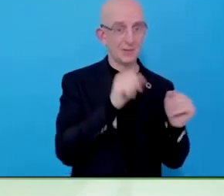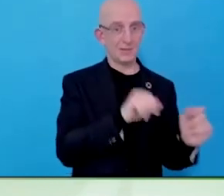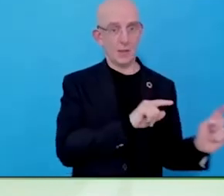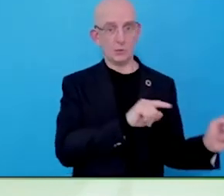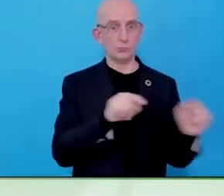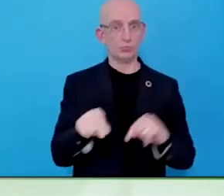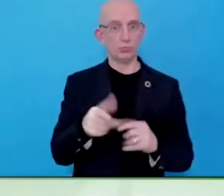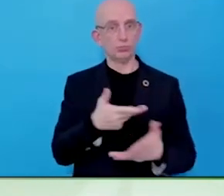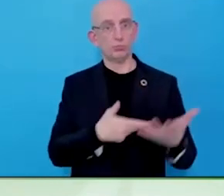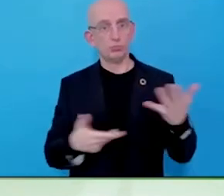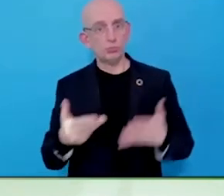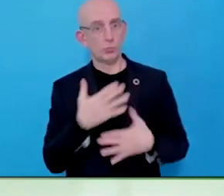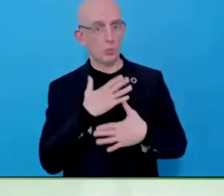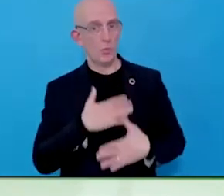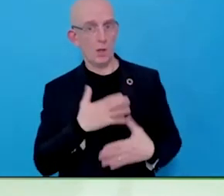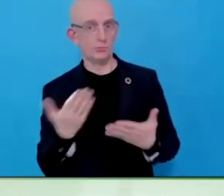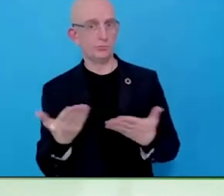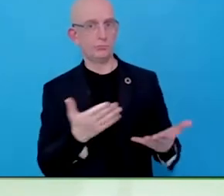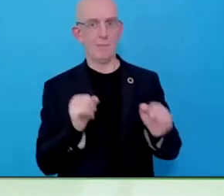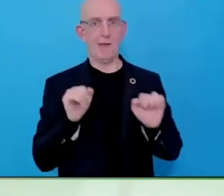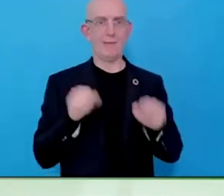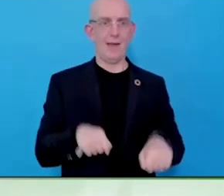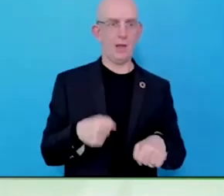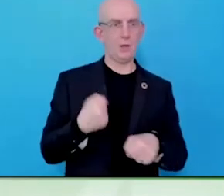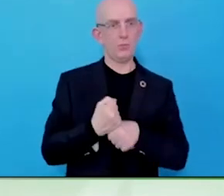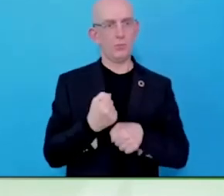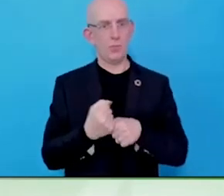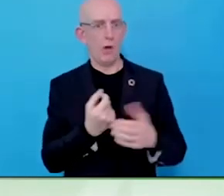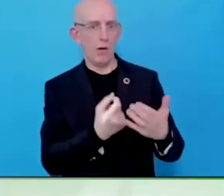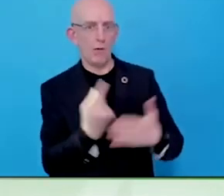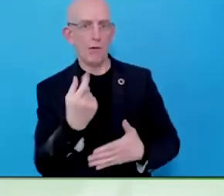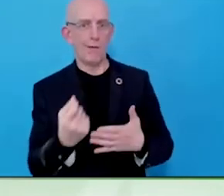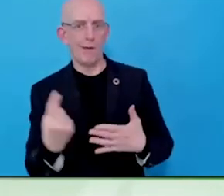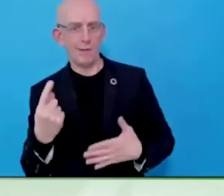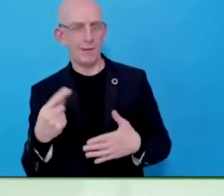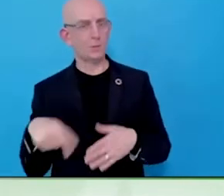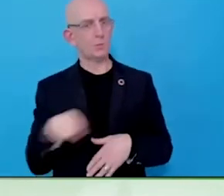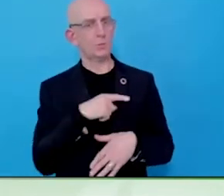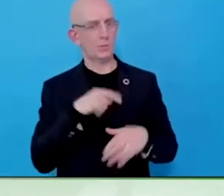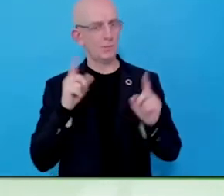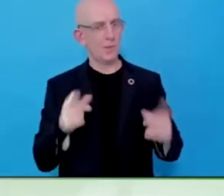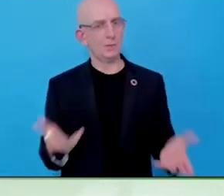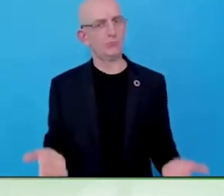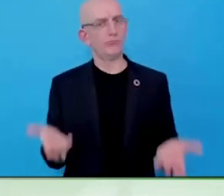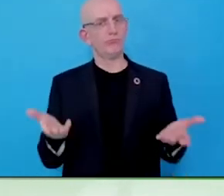going to deliver workplace adjustments officially, quickly, on the trust basis. So you don't have to prove that you have a disability,